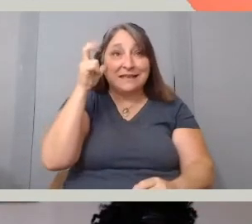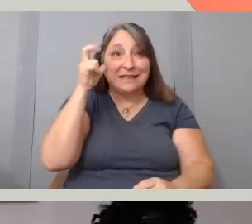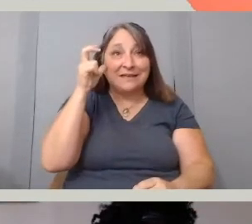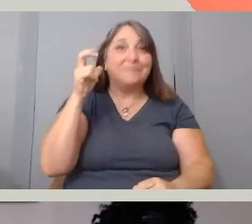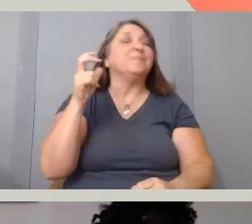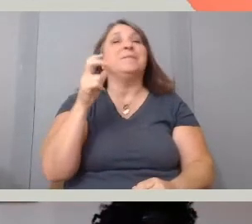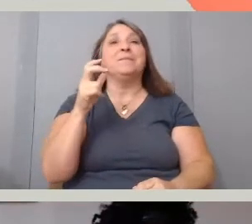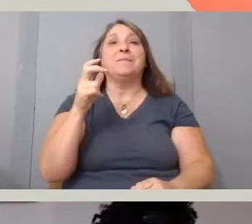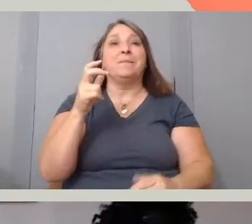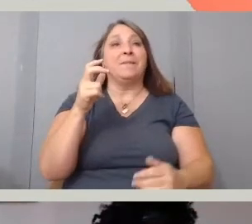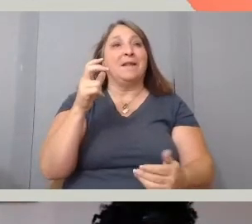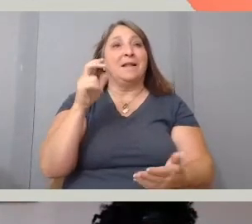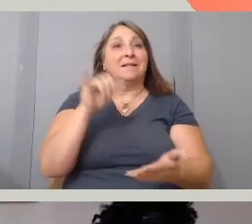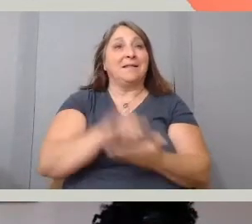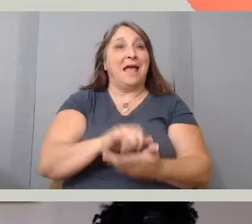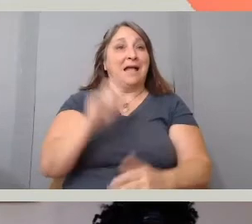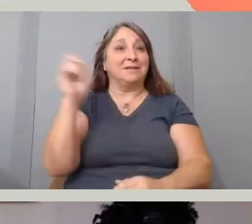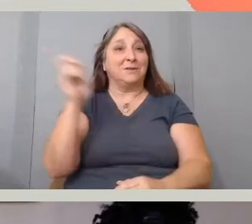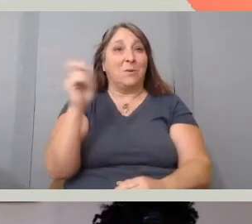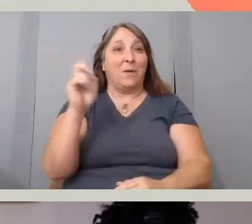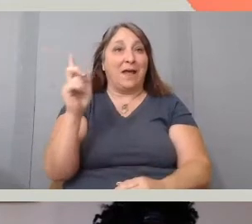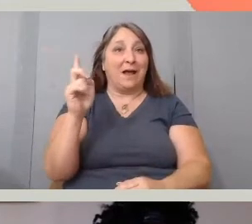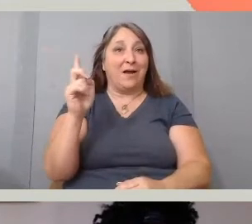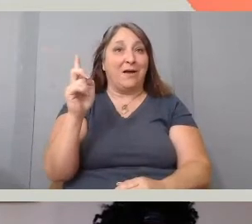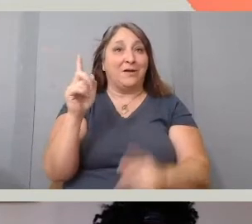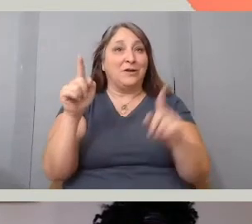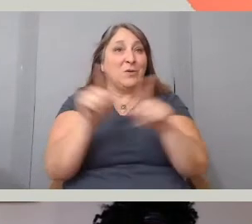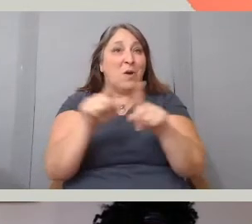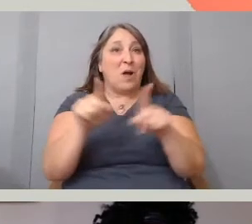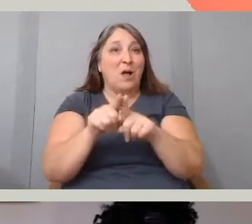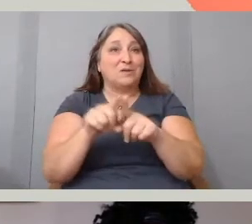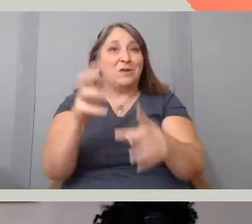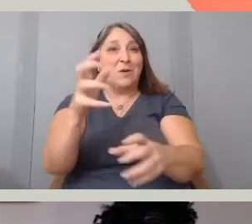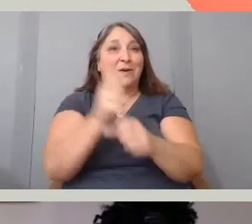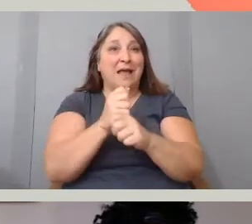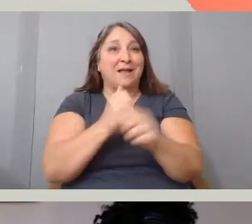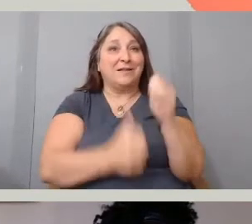that's where you also get the most, like honesty